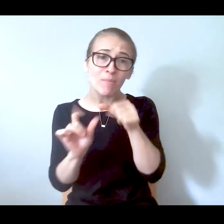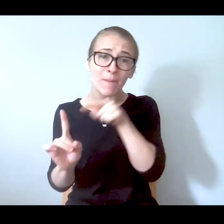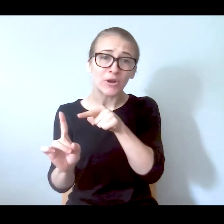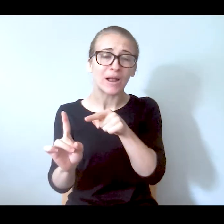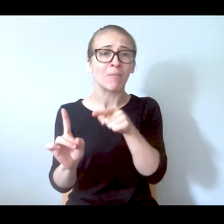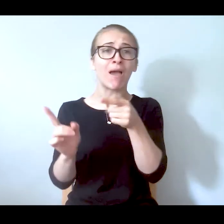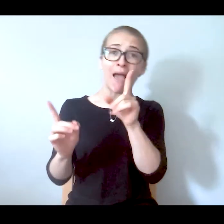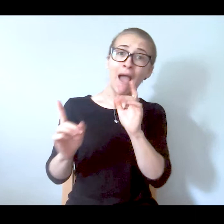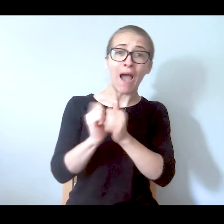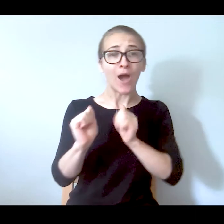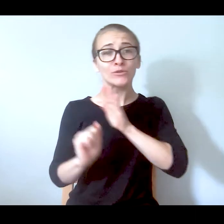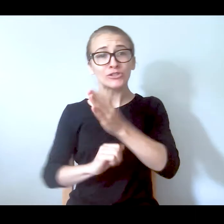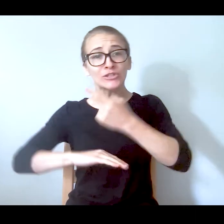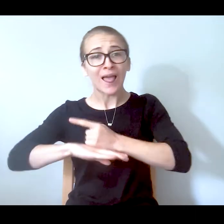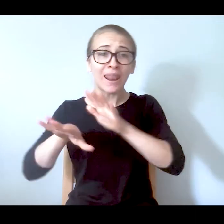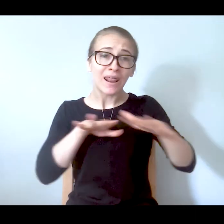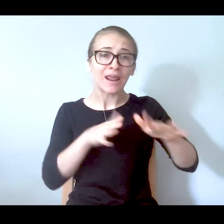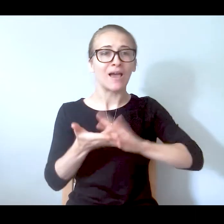to take a pill, but you're not here, there's no